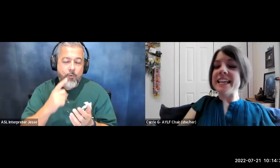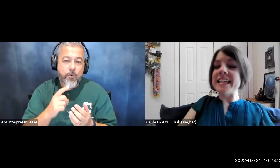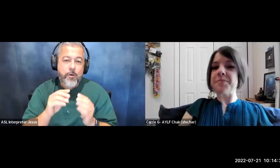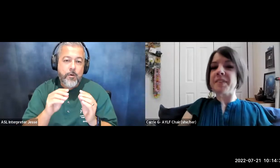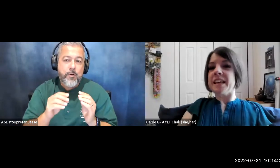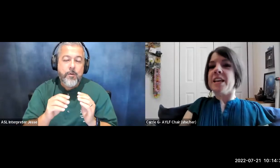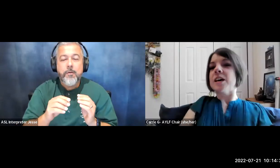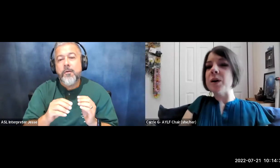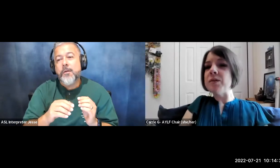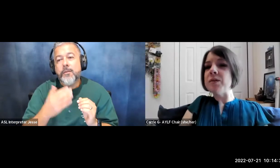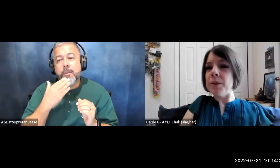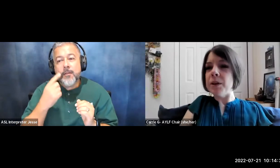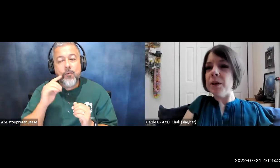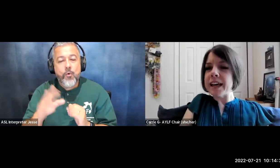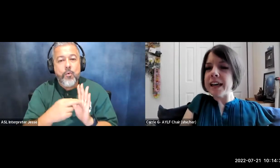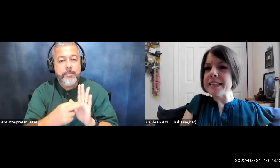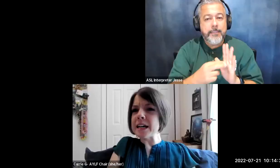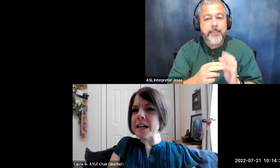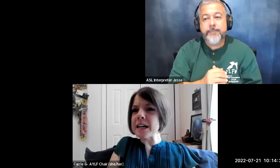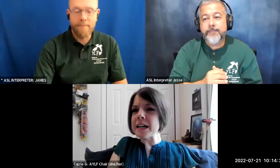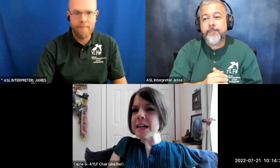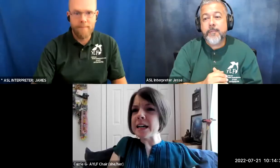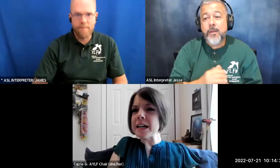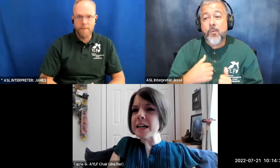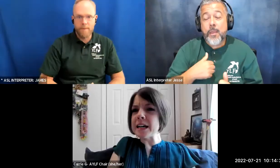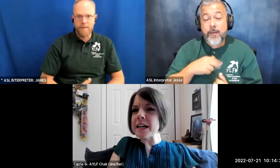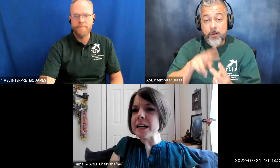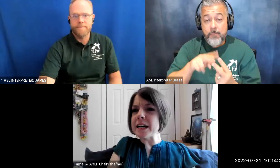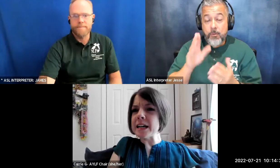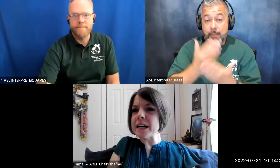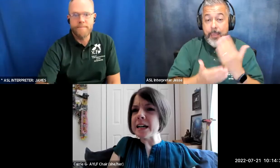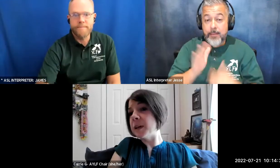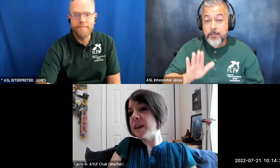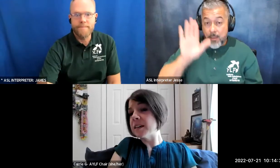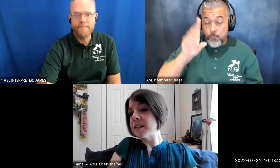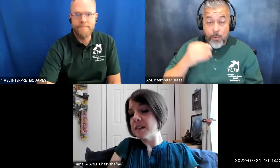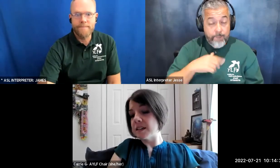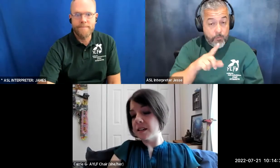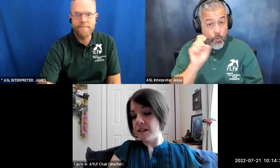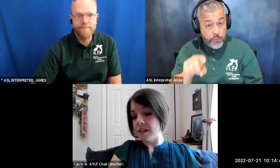for being here we have a couple of hands up did you guys have a question like gibby